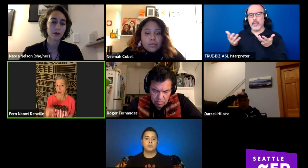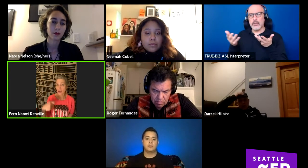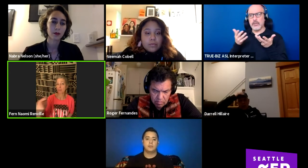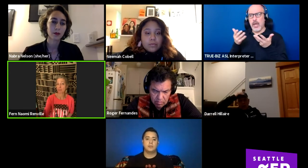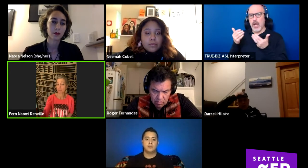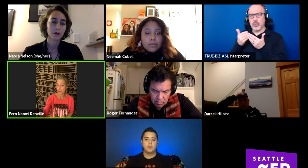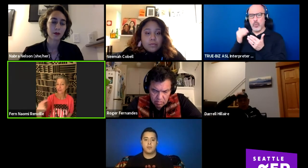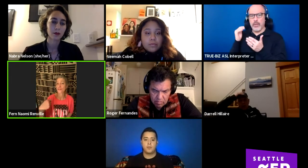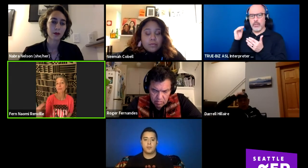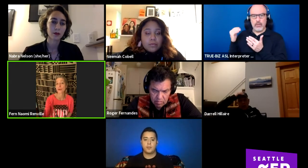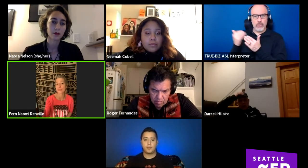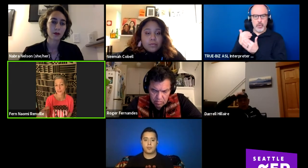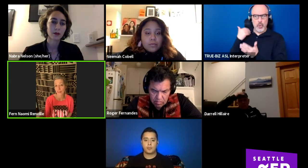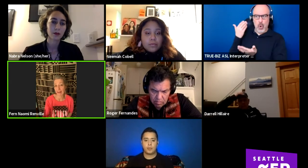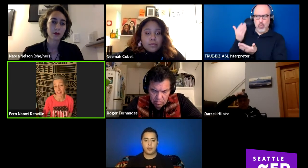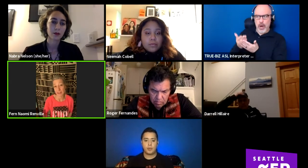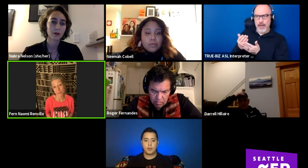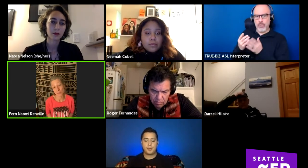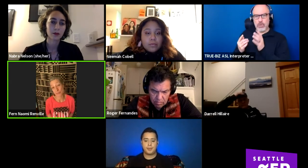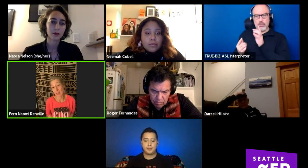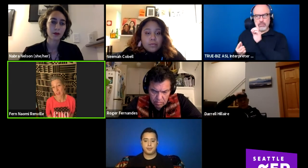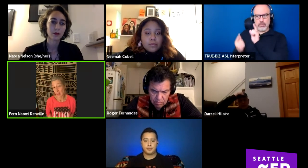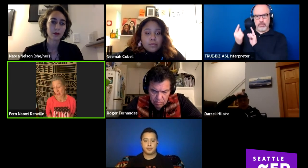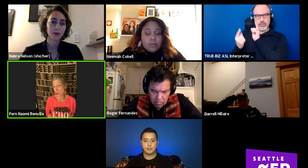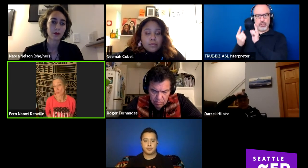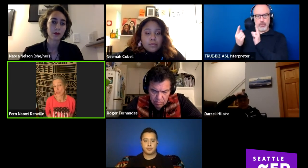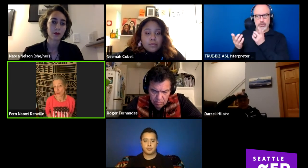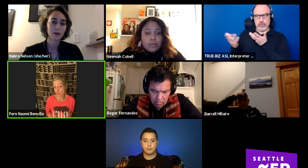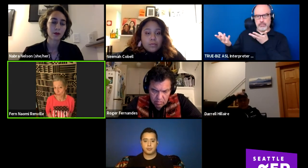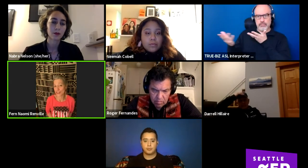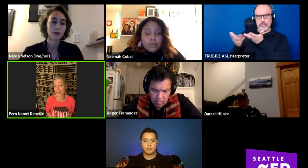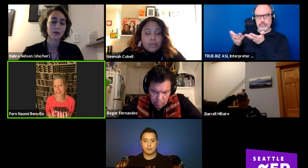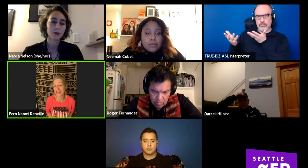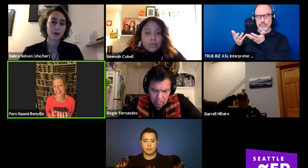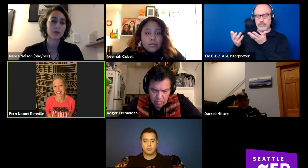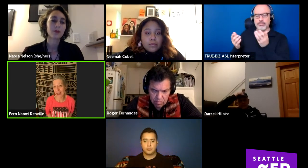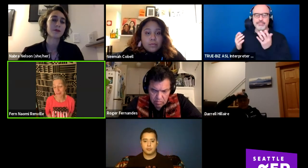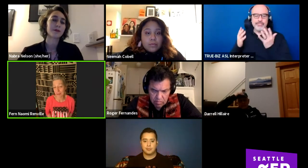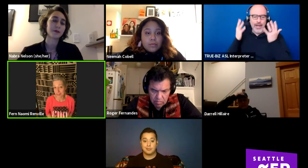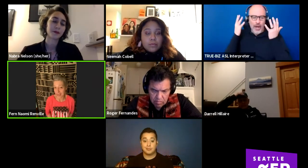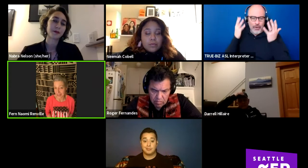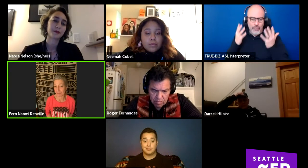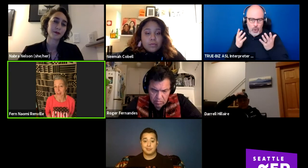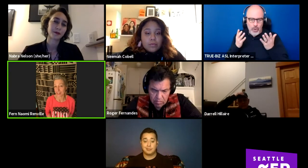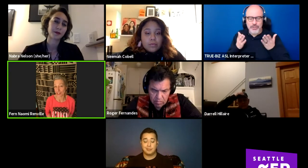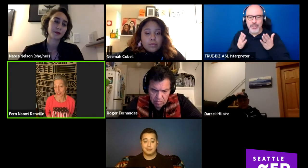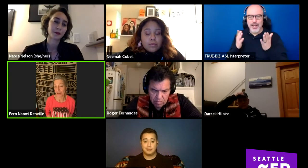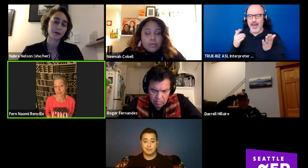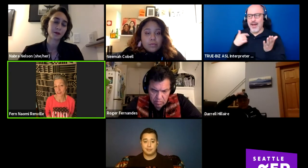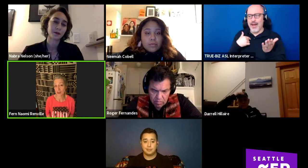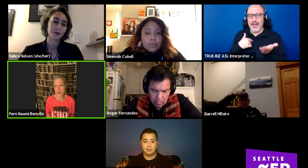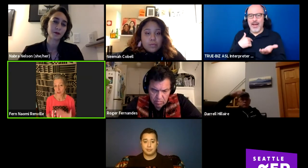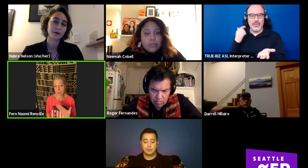on a person-to-person level, which unfortunately allowed them to take advantage of us.